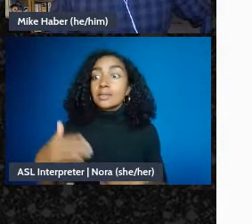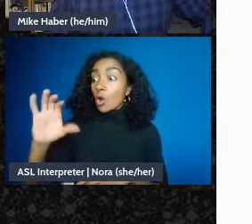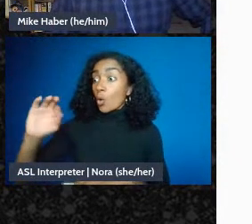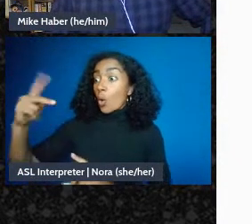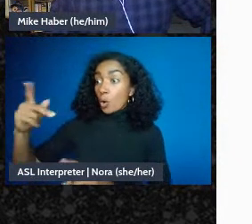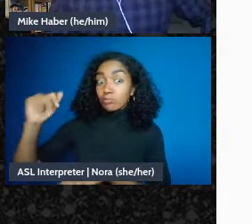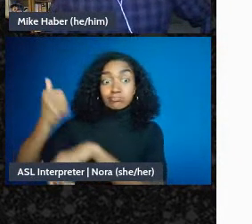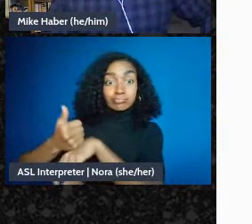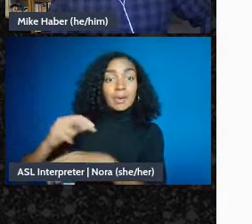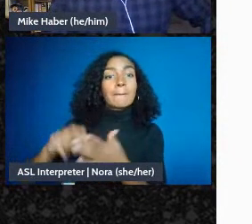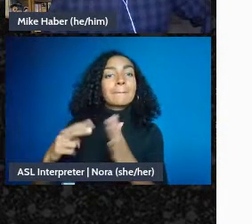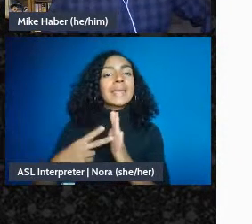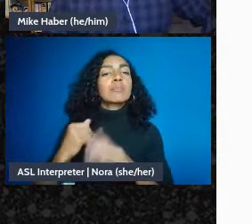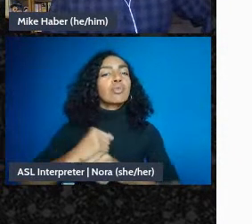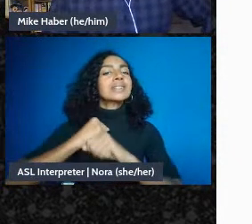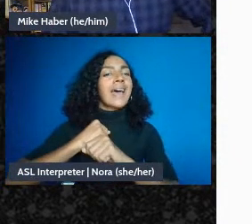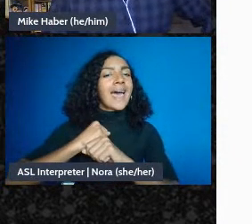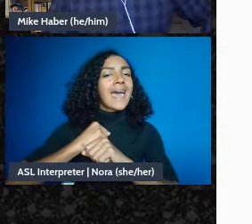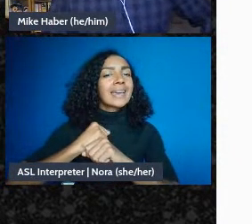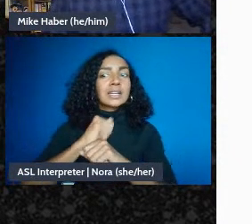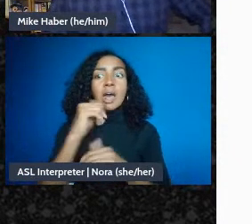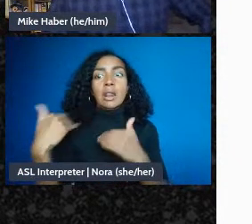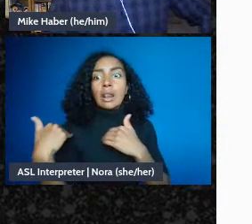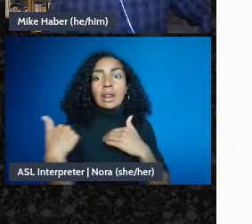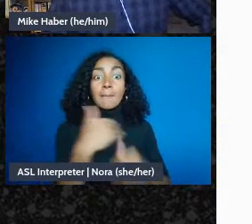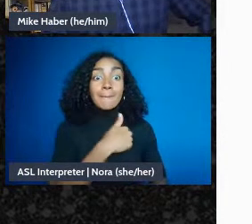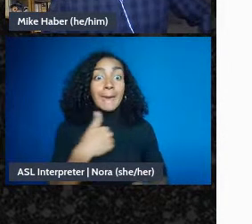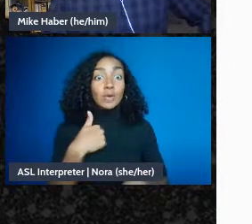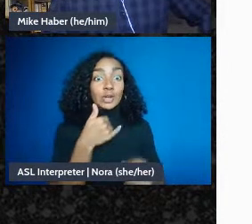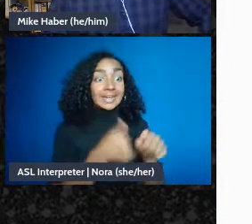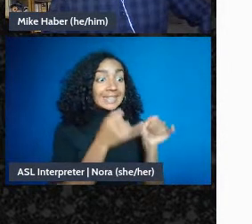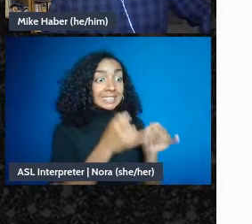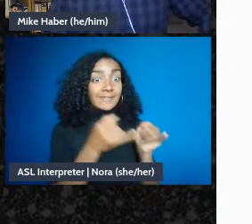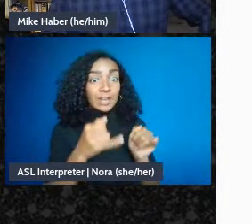lots of people - that's the one thing that we might know about corporations is that